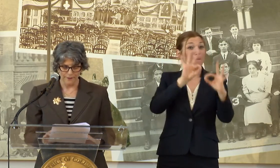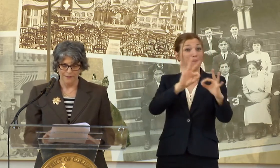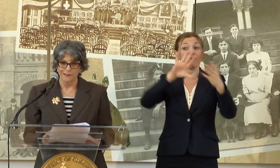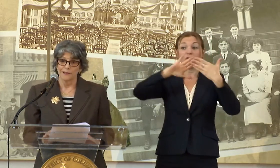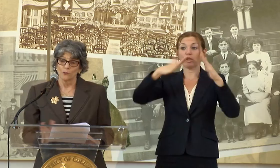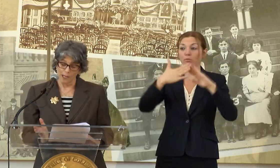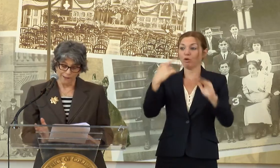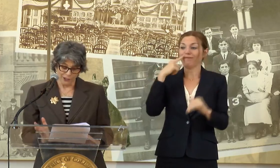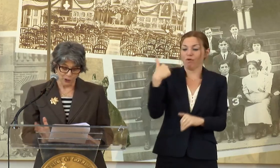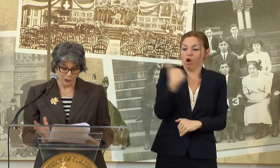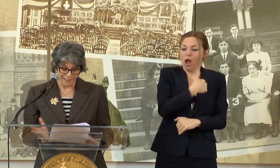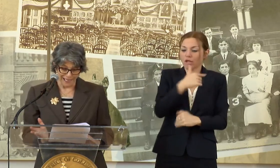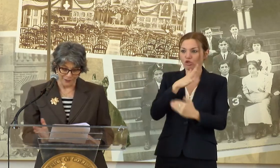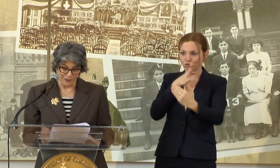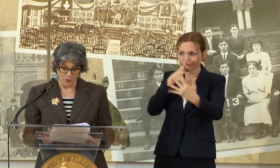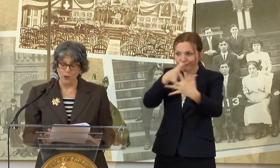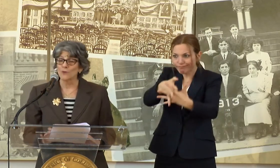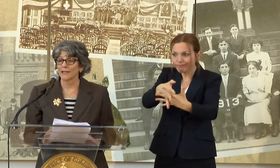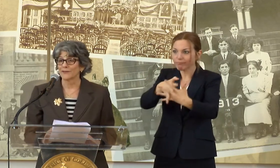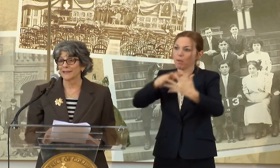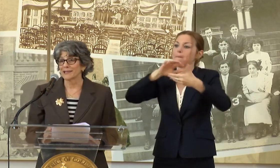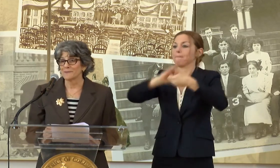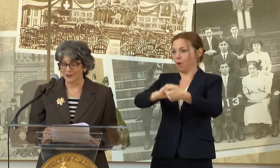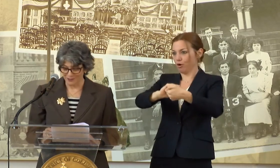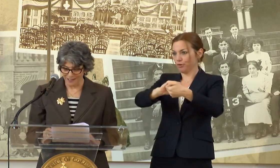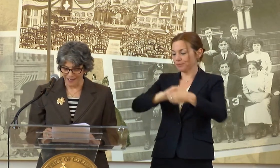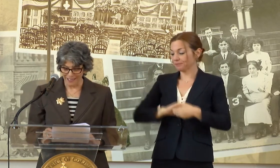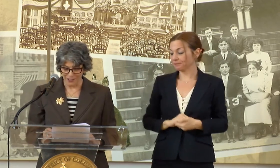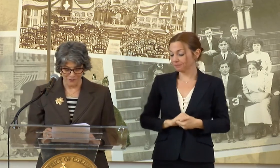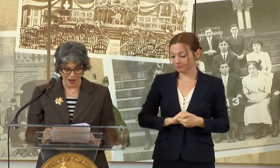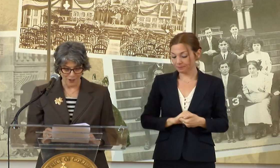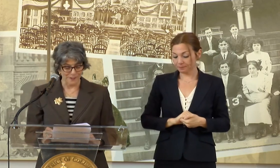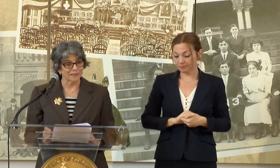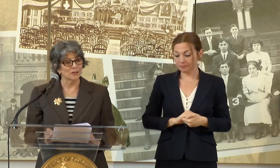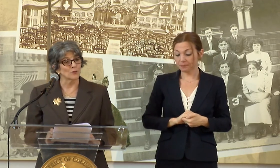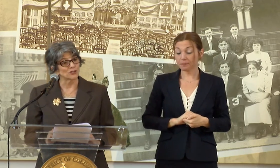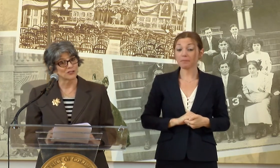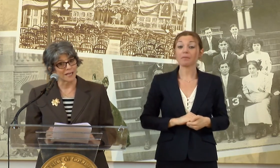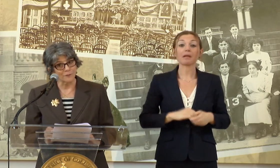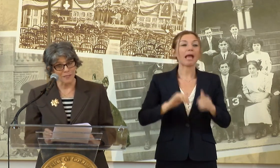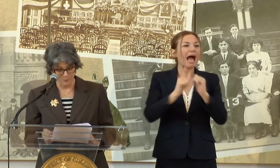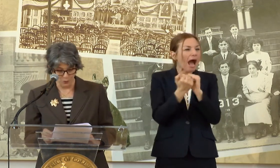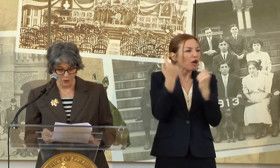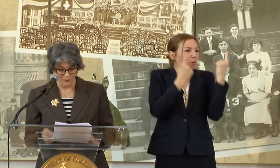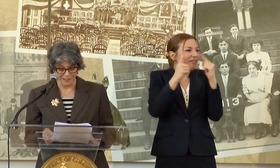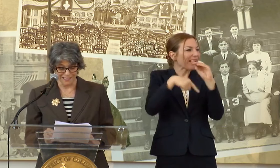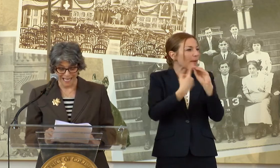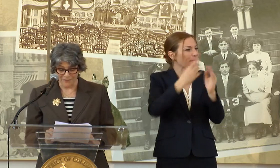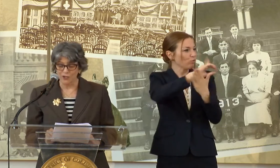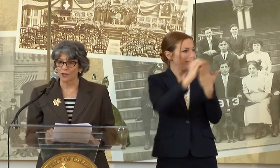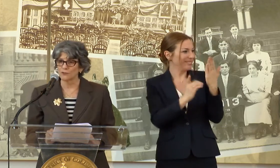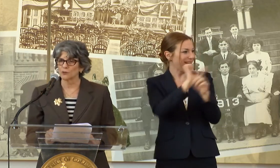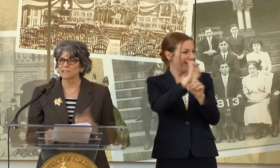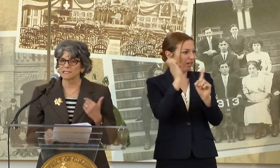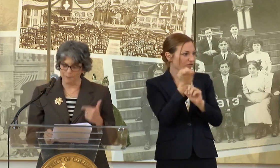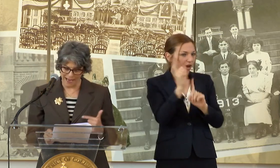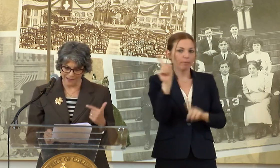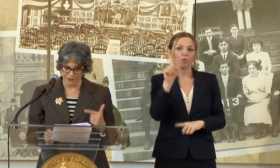WELL, IT TURNS OUT THAT ONE WAY OF THINKING ABOUT DESIGNING AN ENVIRONMENT IN WHICH DEAF PEOPLE WILL FEEL SAFE ENOUGH TO EXPAND